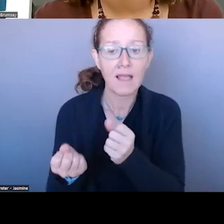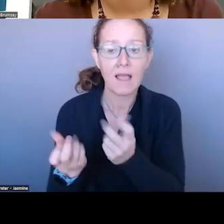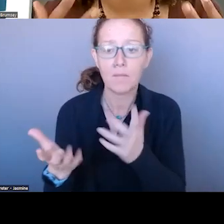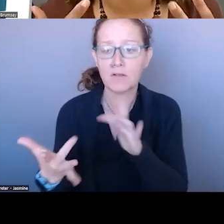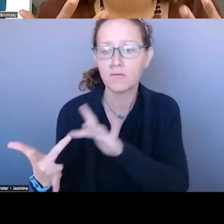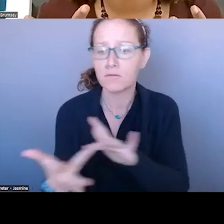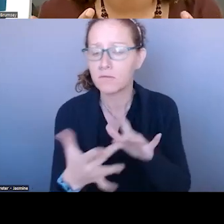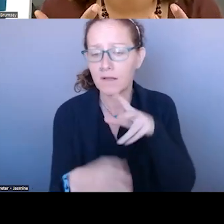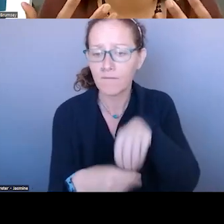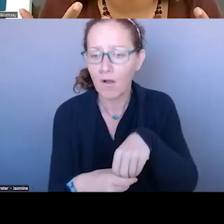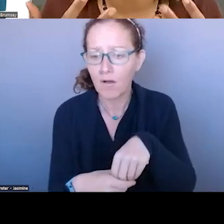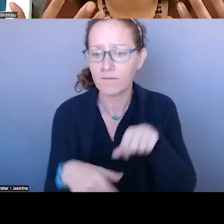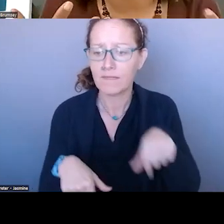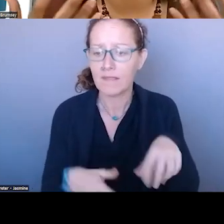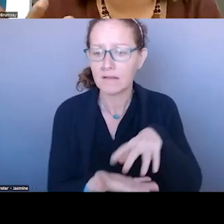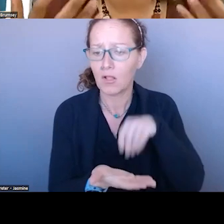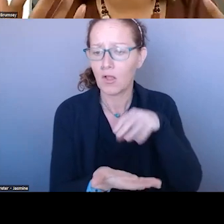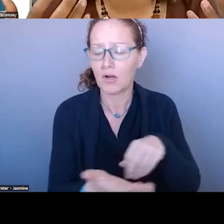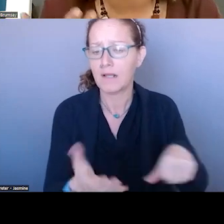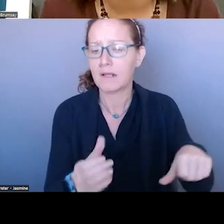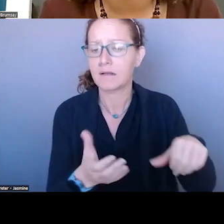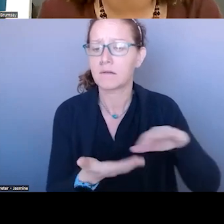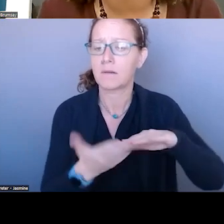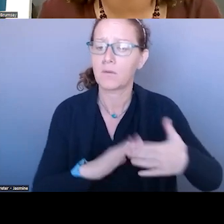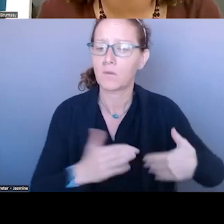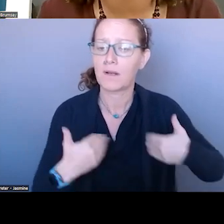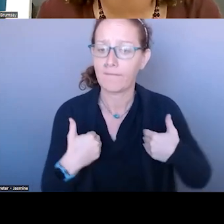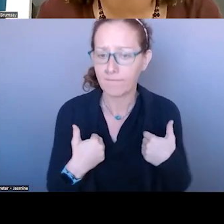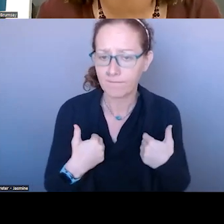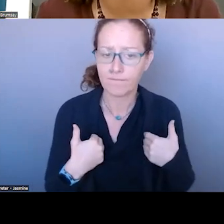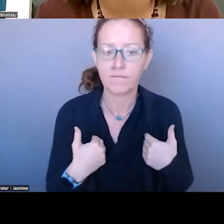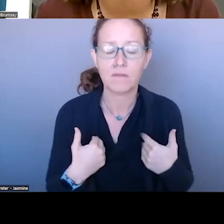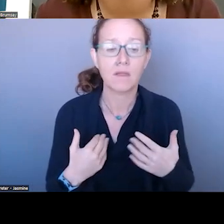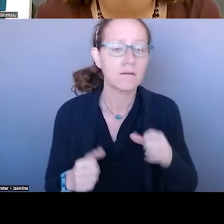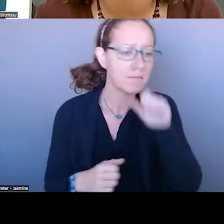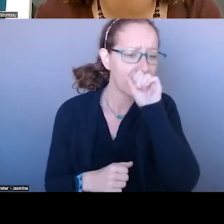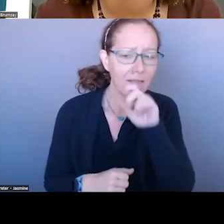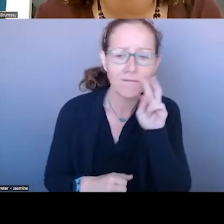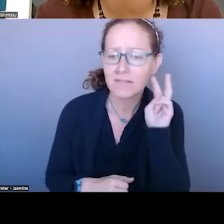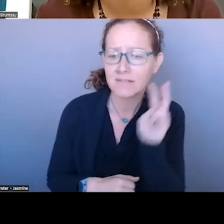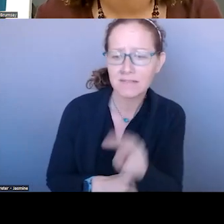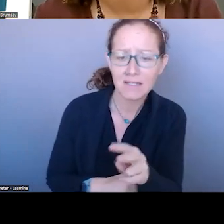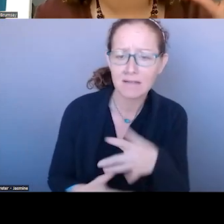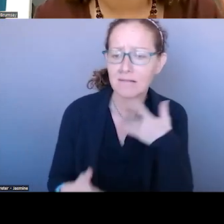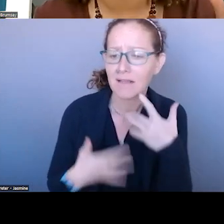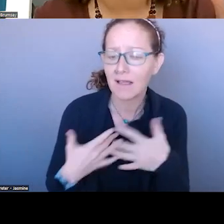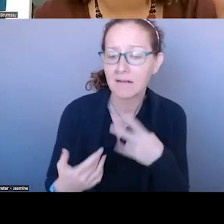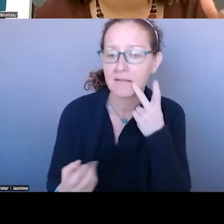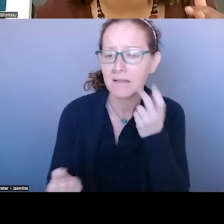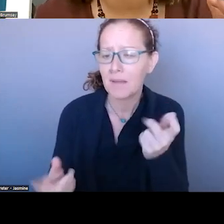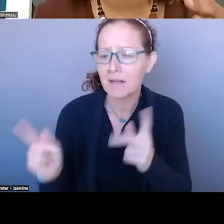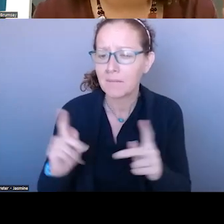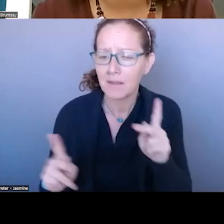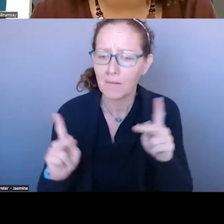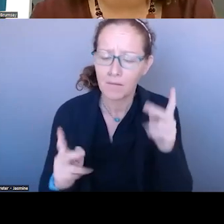I LOVE TO SEE THAT BECAUSE SO MANY PEOPLE ARE THINKING ABOUT AND ENGAGING WITH THIS ISSUE. IF YOU ARE A NATIONAL ORGANIZATION